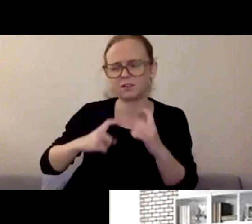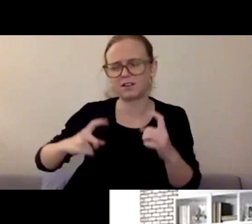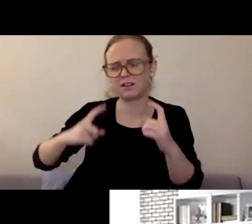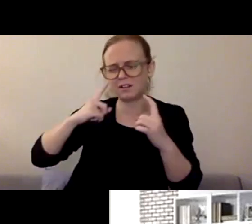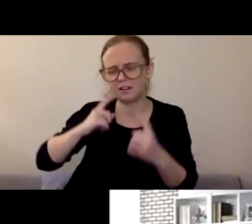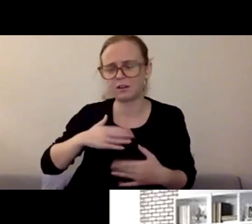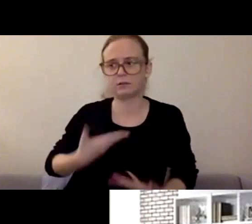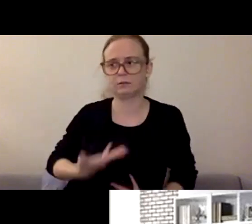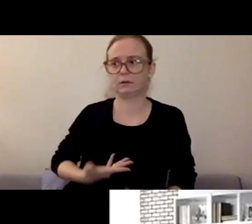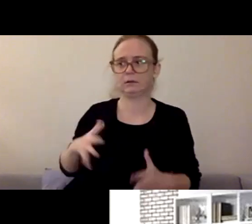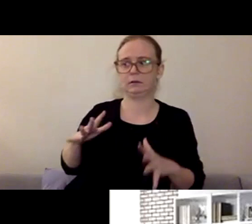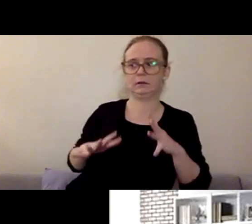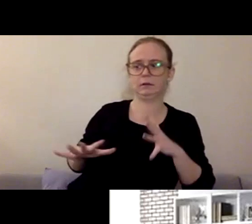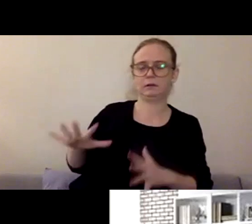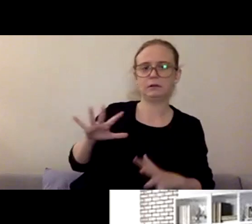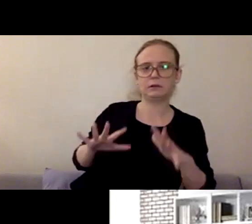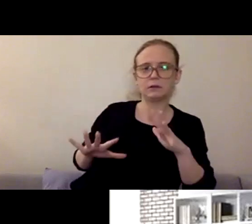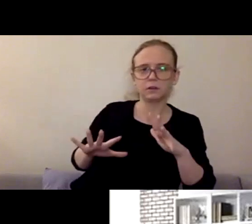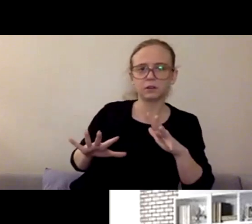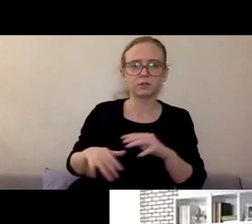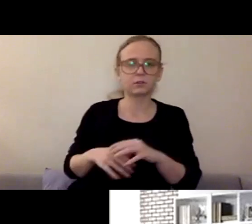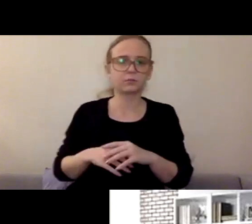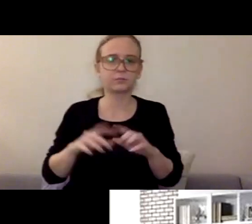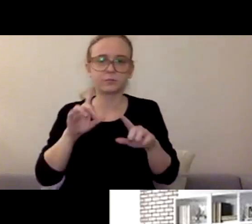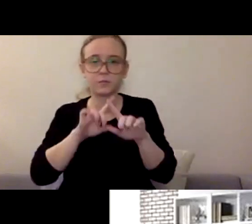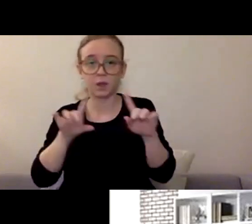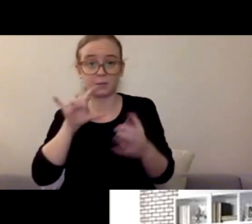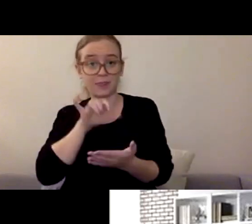But that anger is often really just that surface emotion